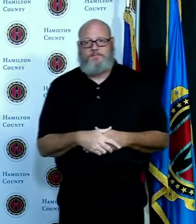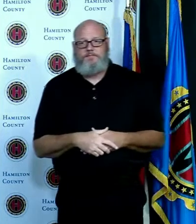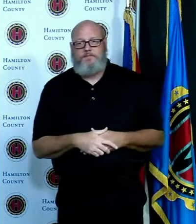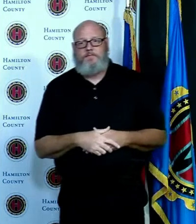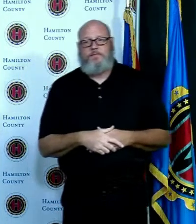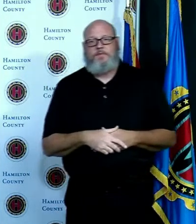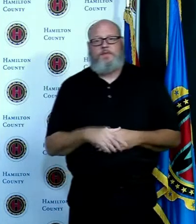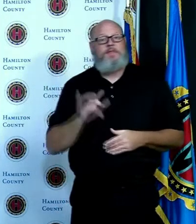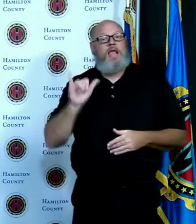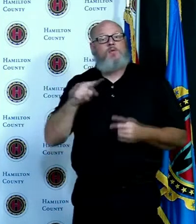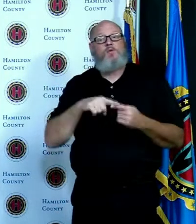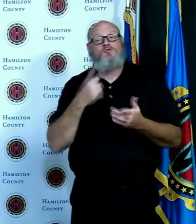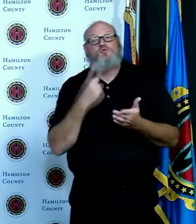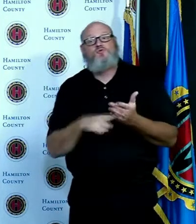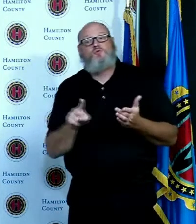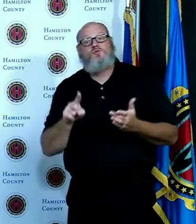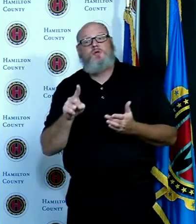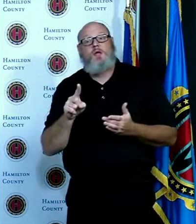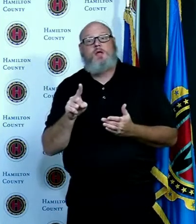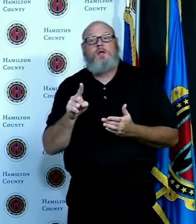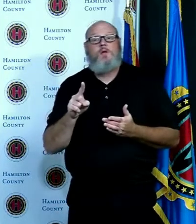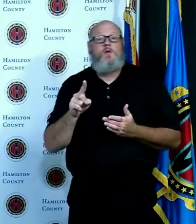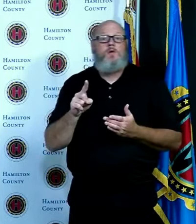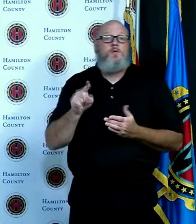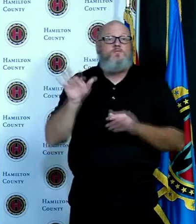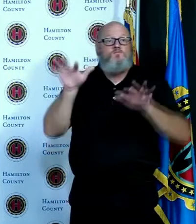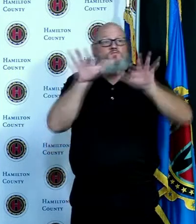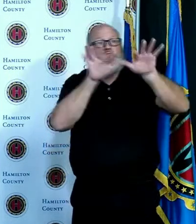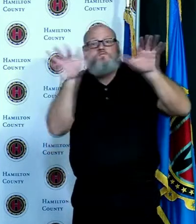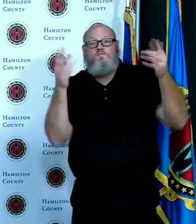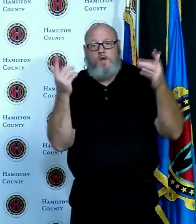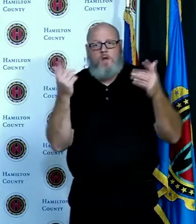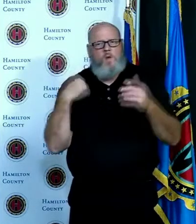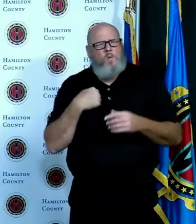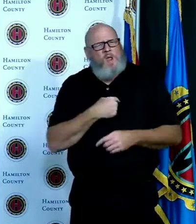been constantly working to make sure that access is available for all of Hamilton County residents